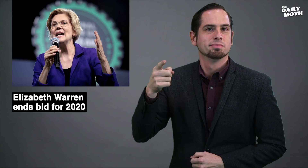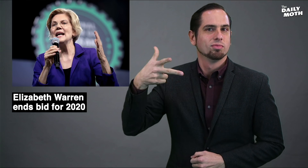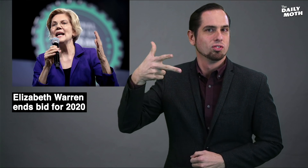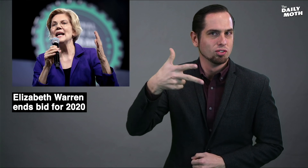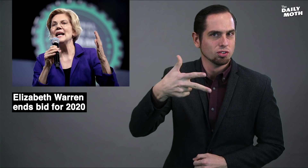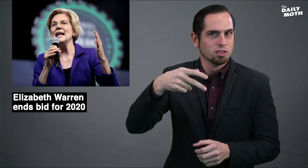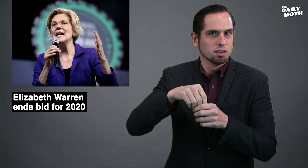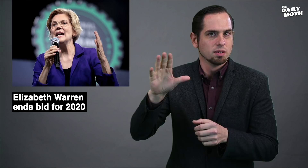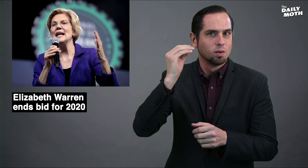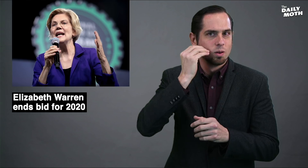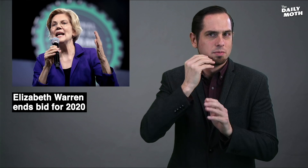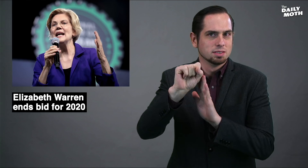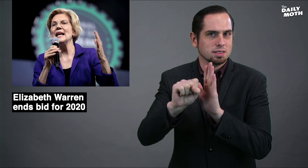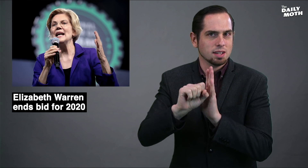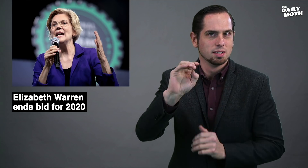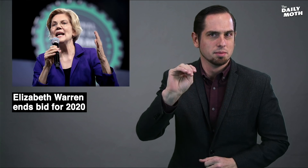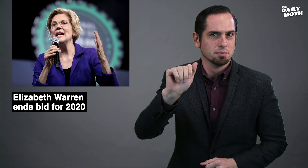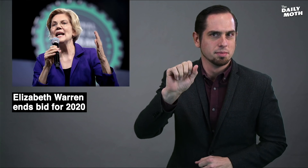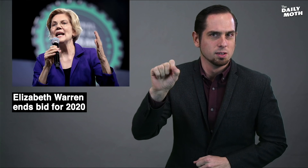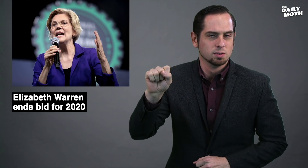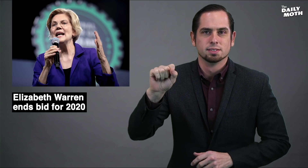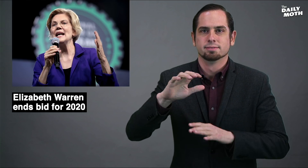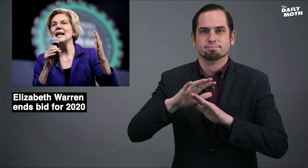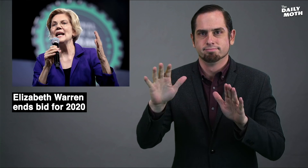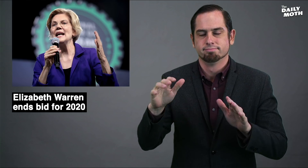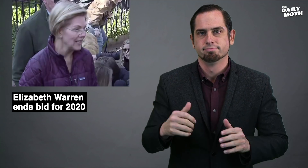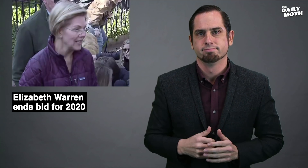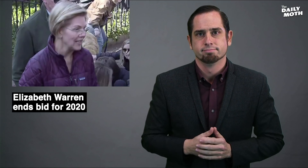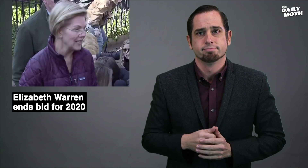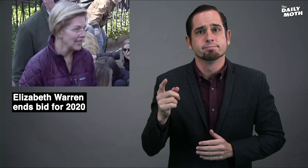She came in third in her home state of Massachusetts.